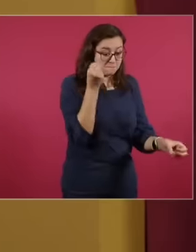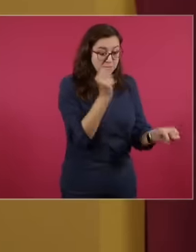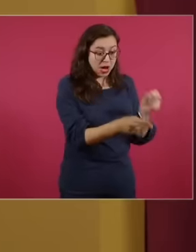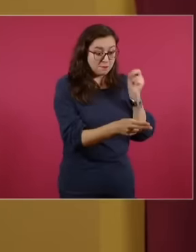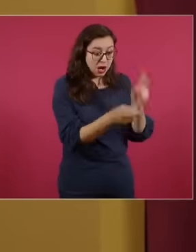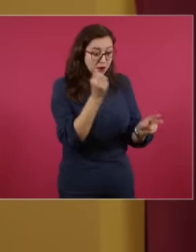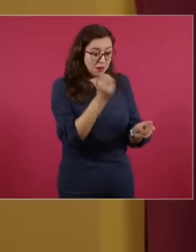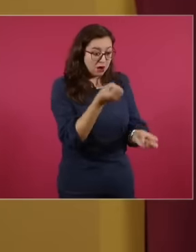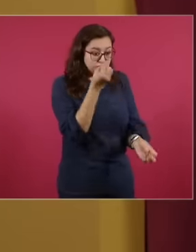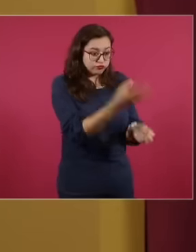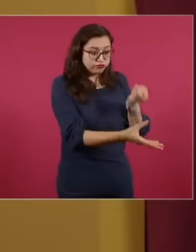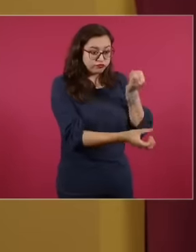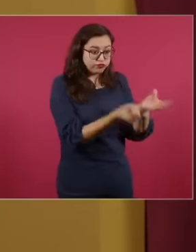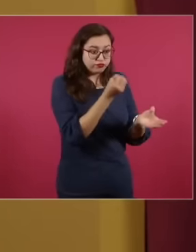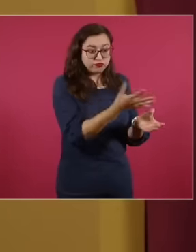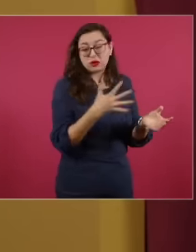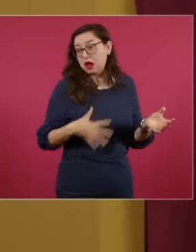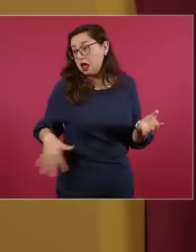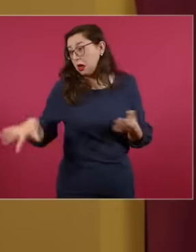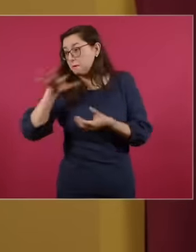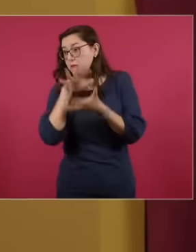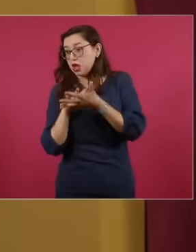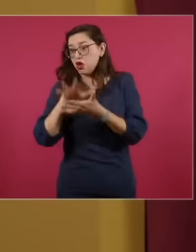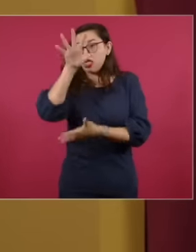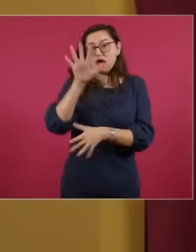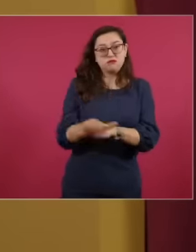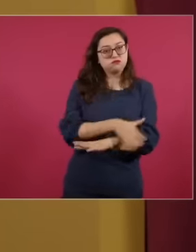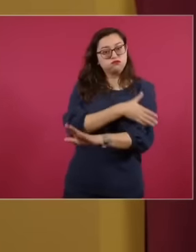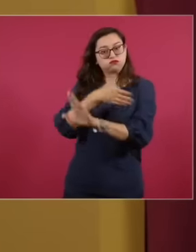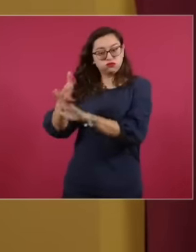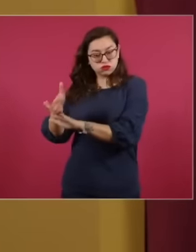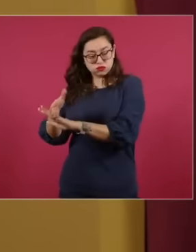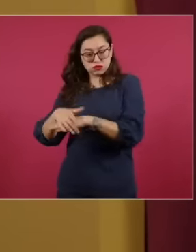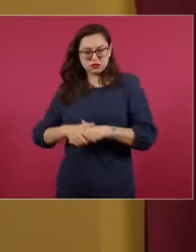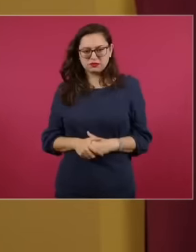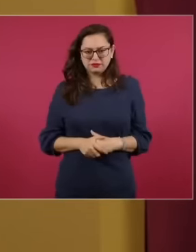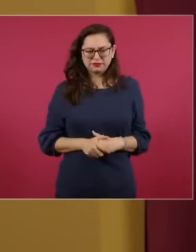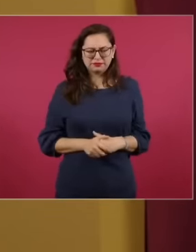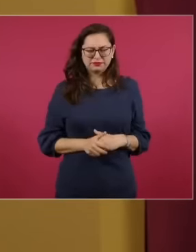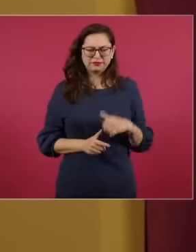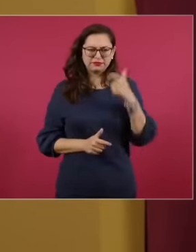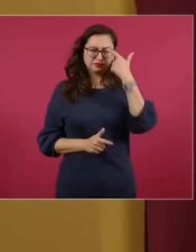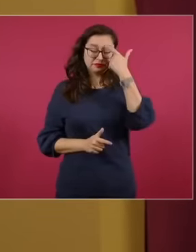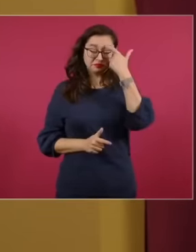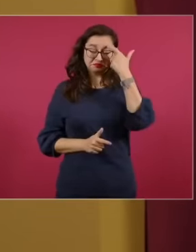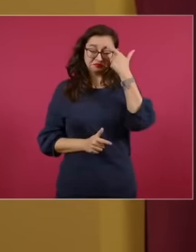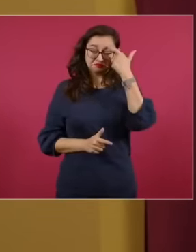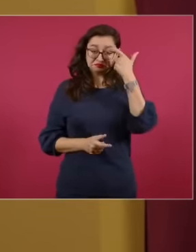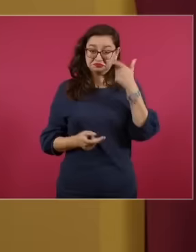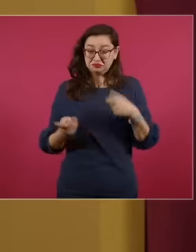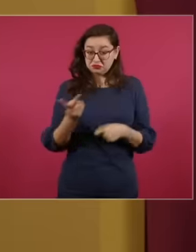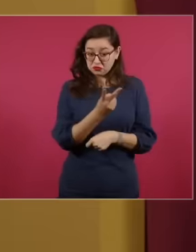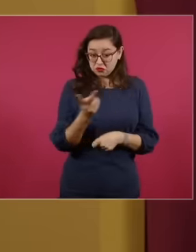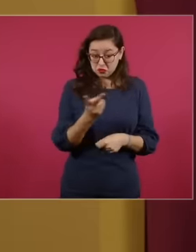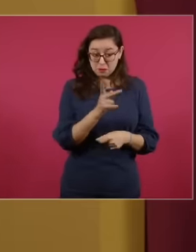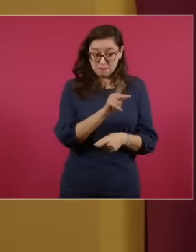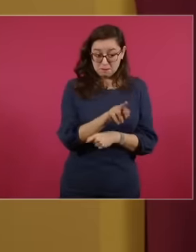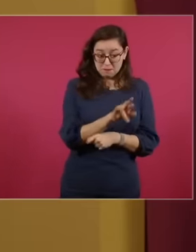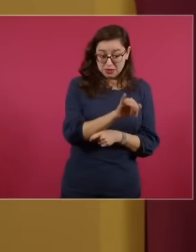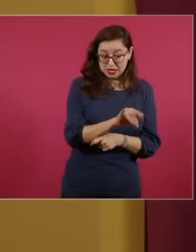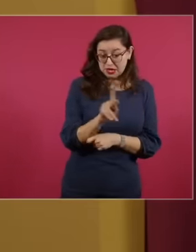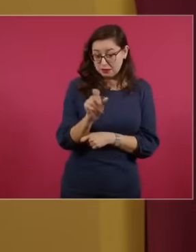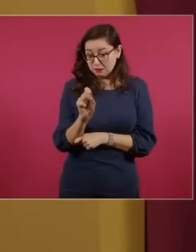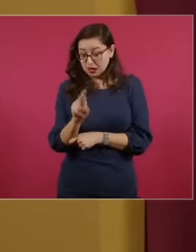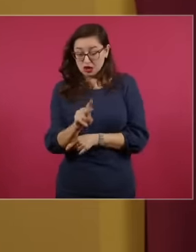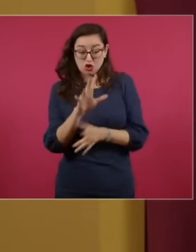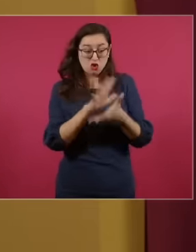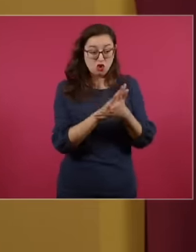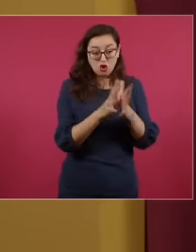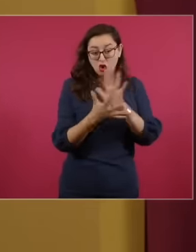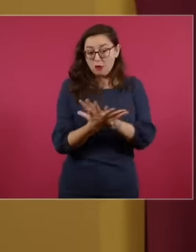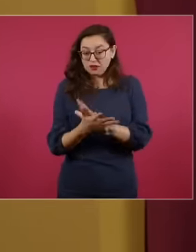the nation, let us see the complicity of the PRI and the pan reflected in these modifications